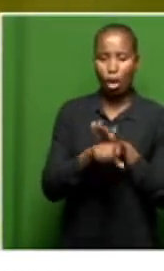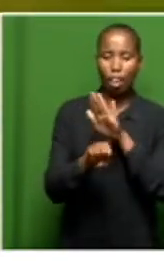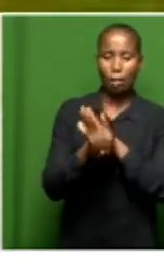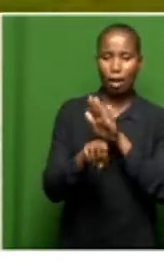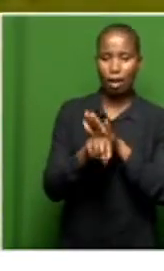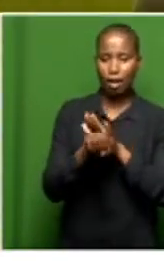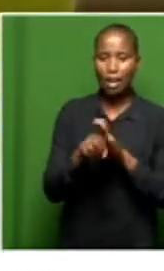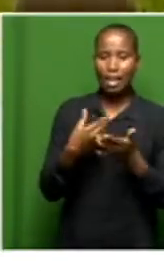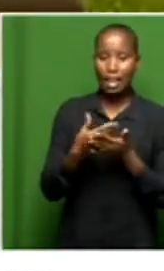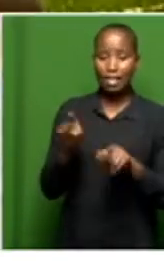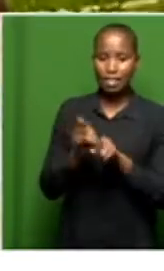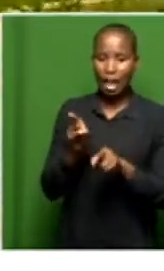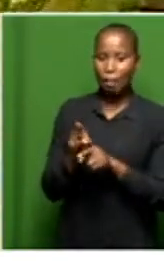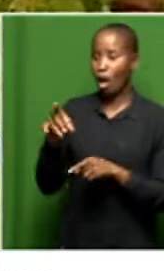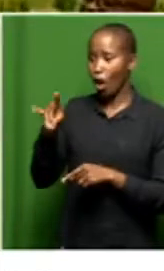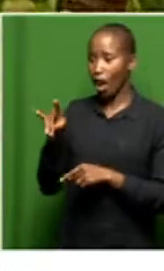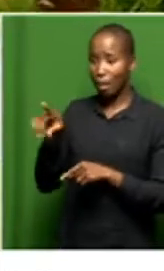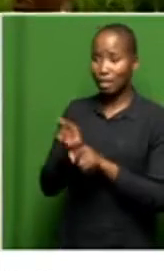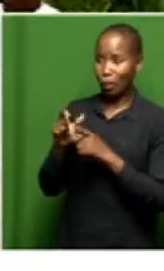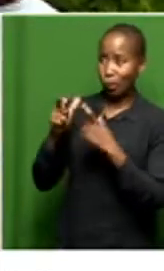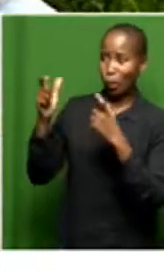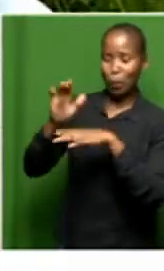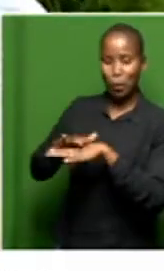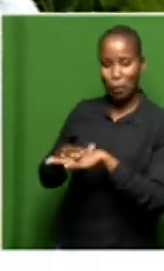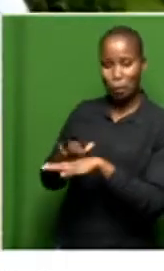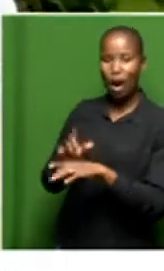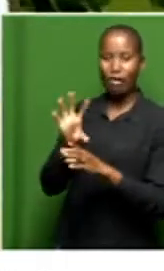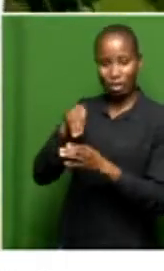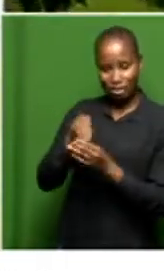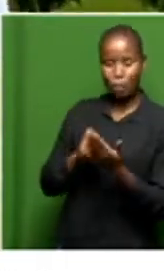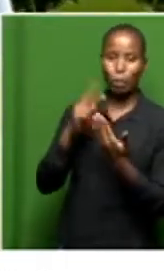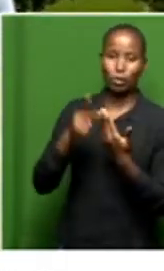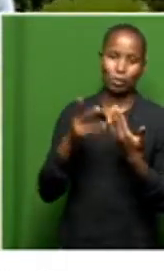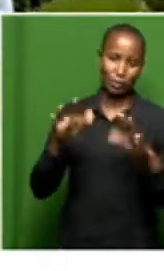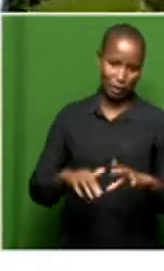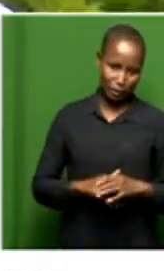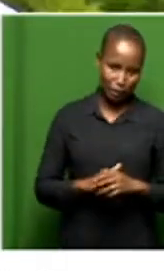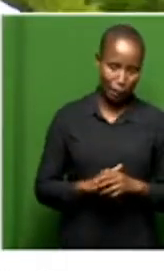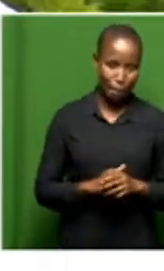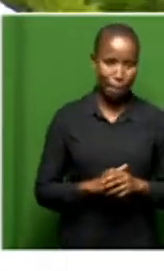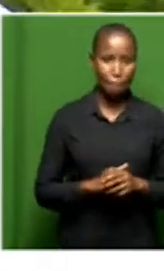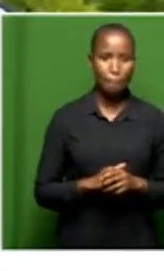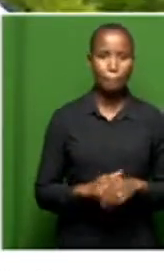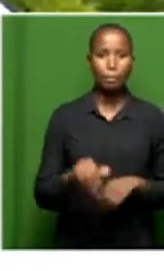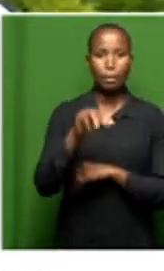Livestock Wealth has thrown its weight behind the project. Growing macadamia is expensive. It takes